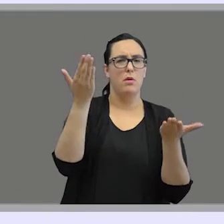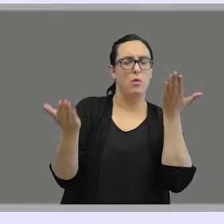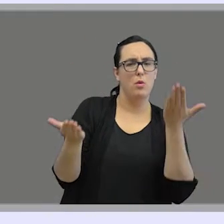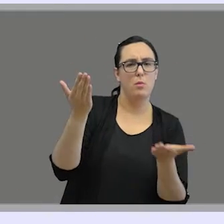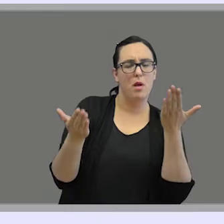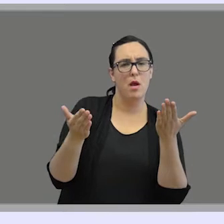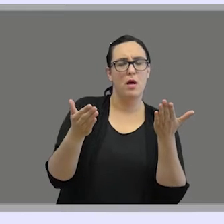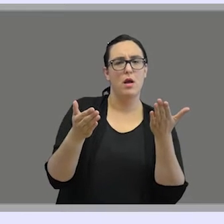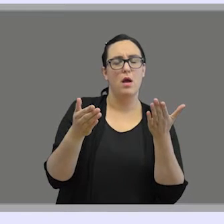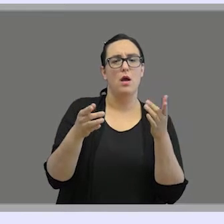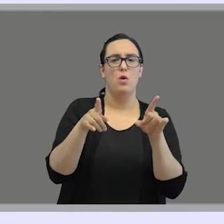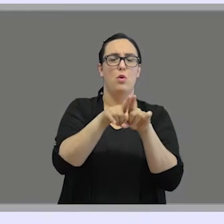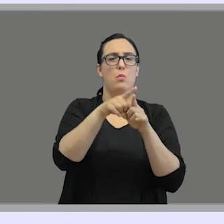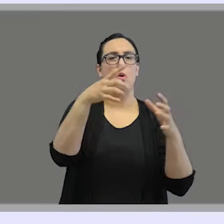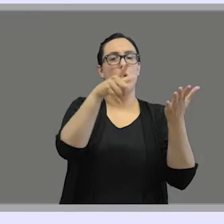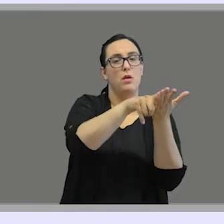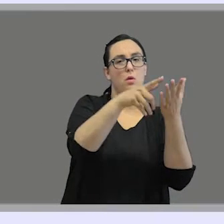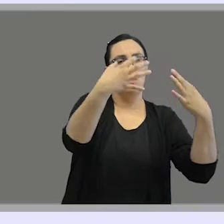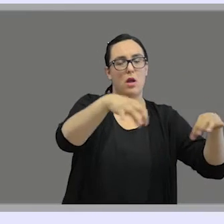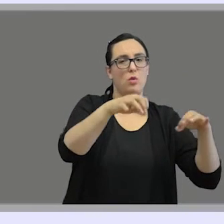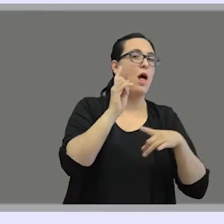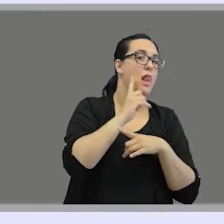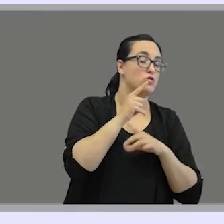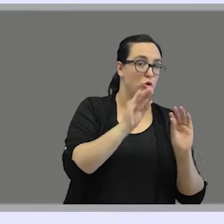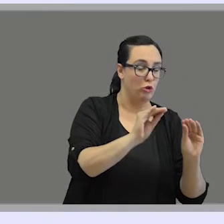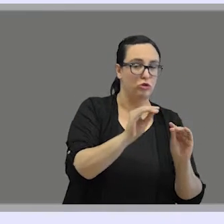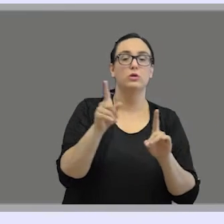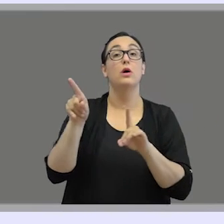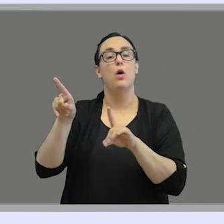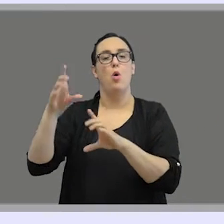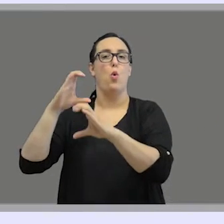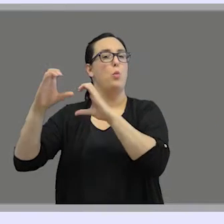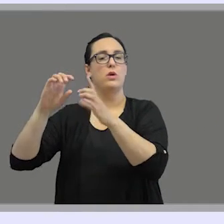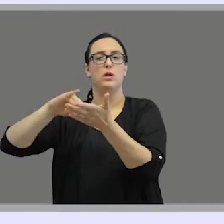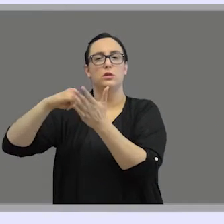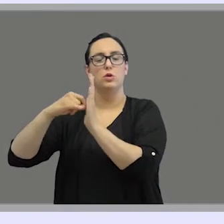between natural deaf-sign languages and other communicative systems